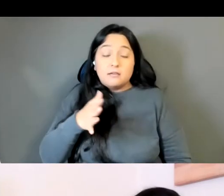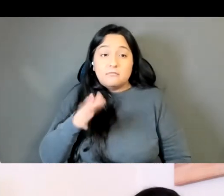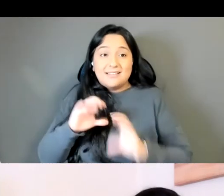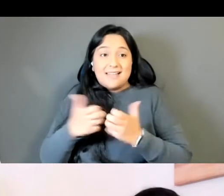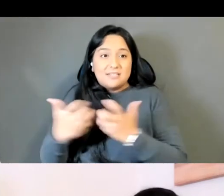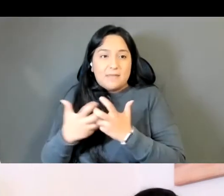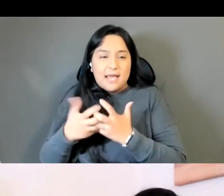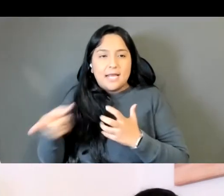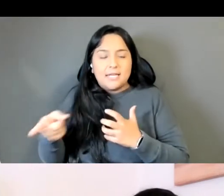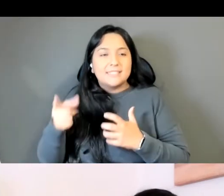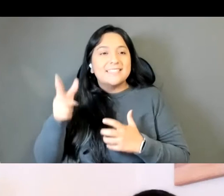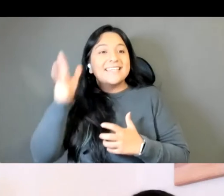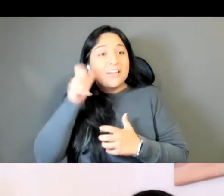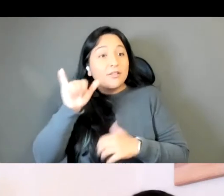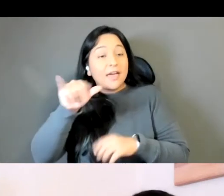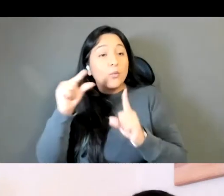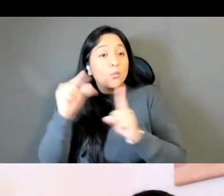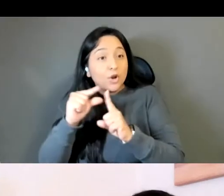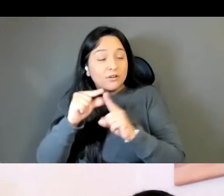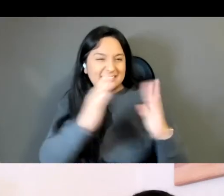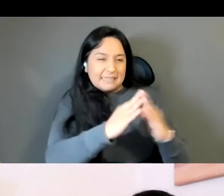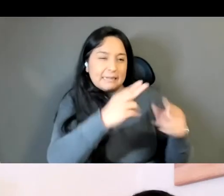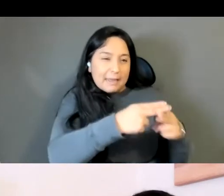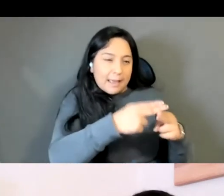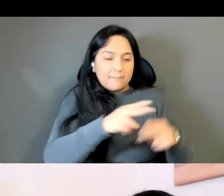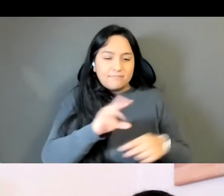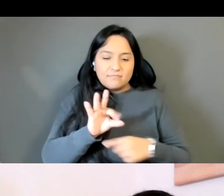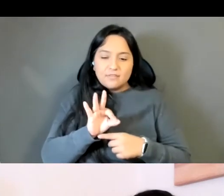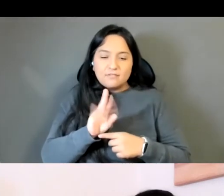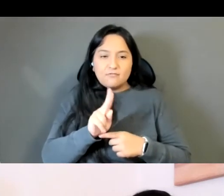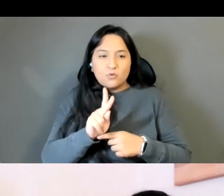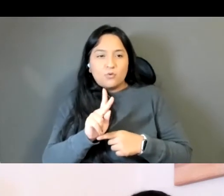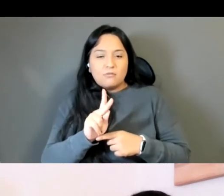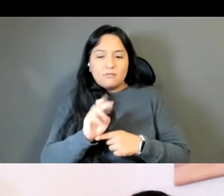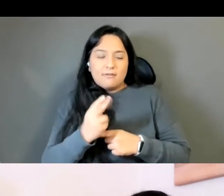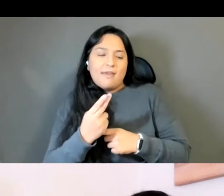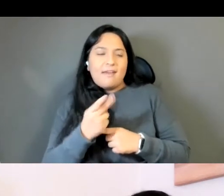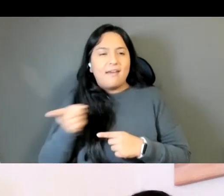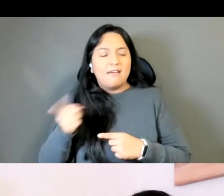about it, and that was, yeah, that was very upsetting but I also wanted to return to the